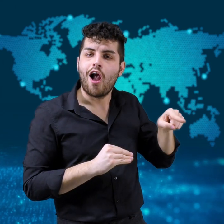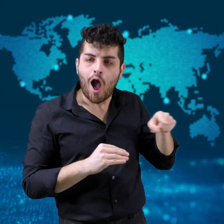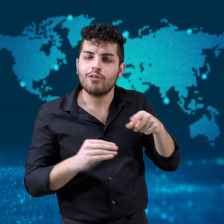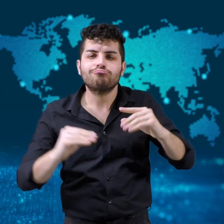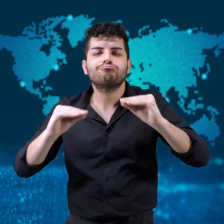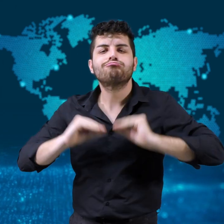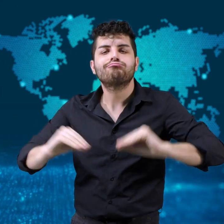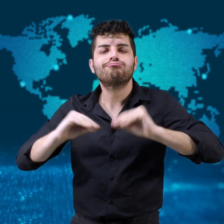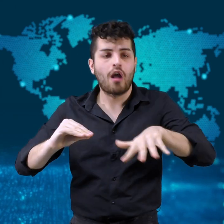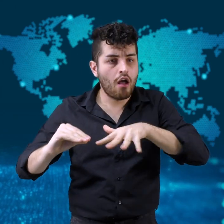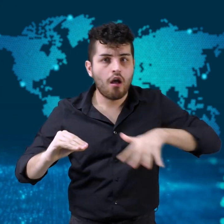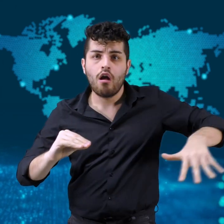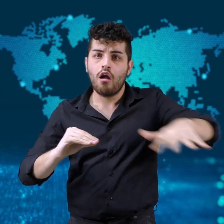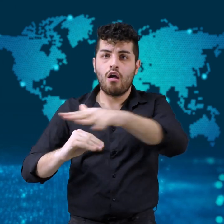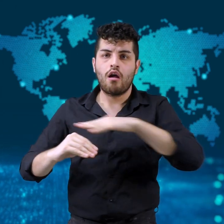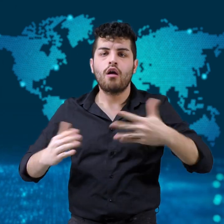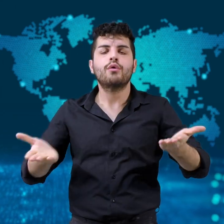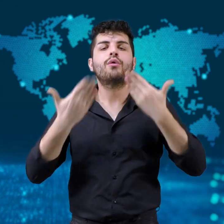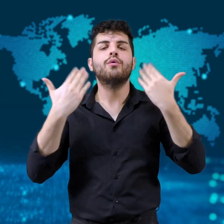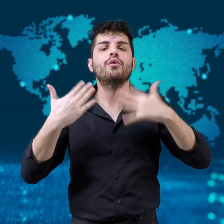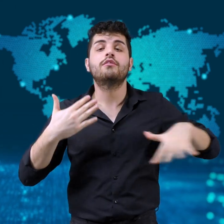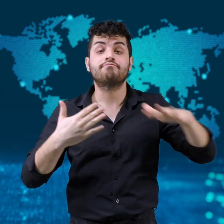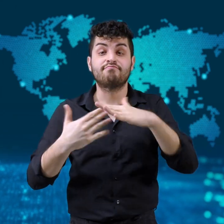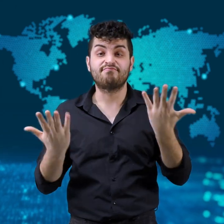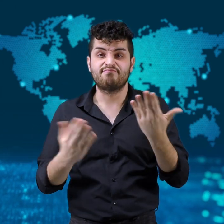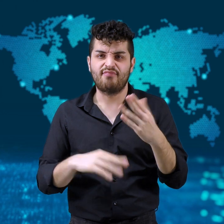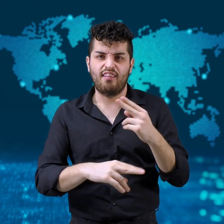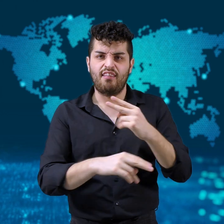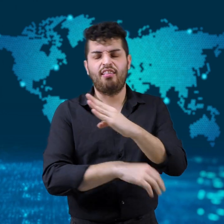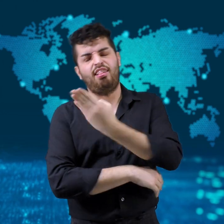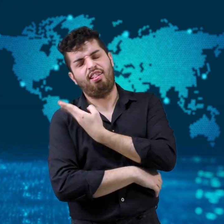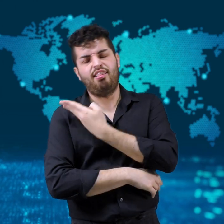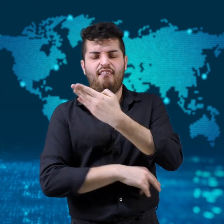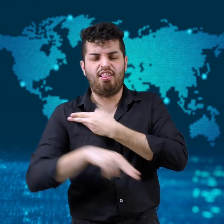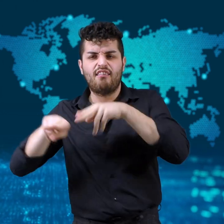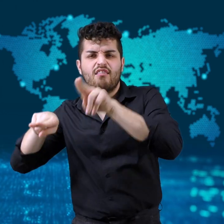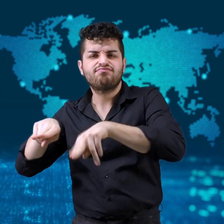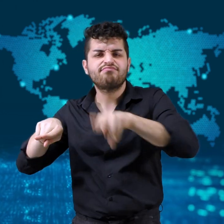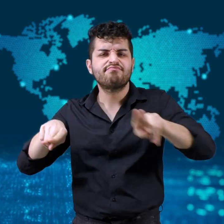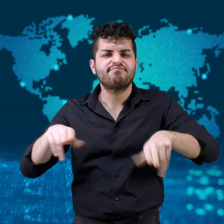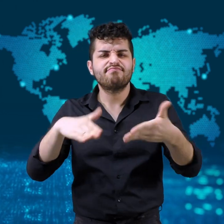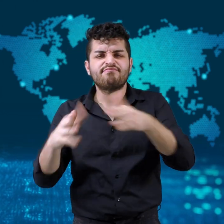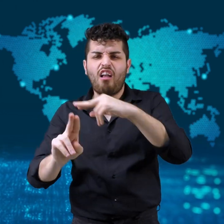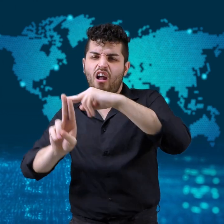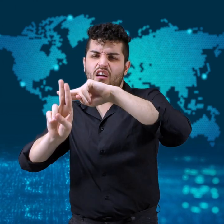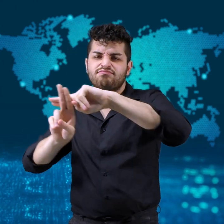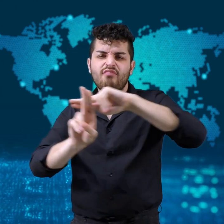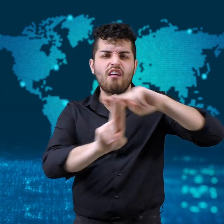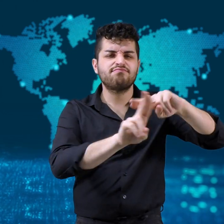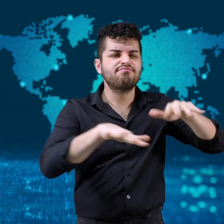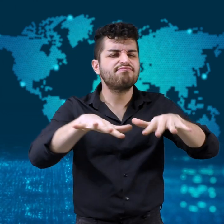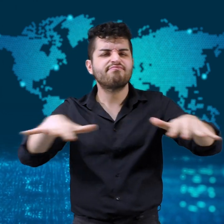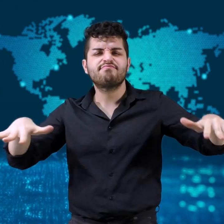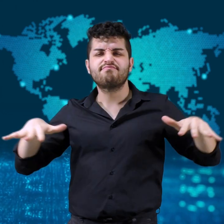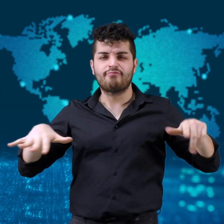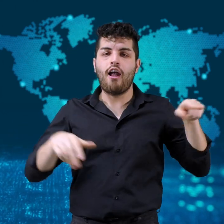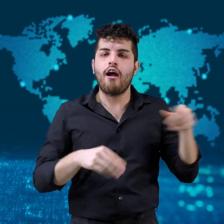Although COVID-19 has left behind many tragedies,